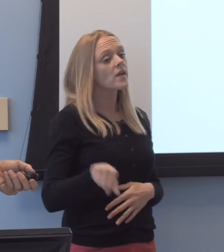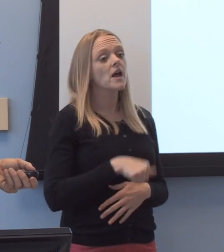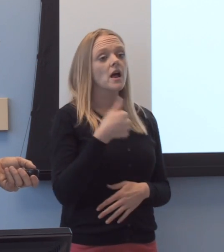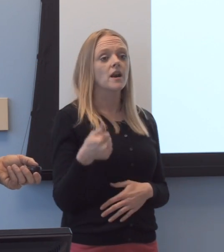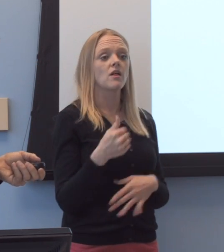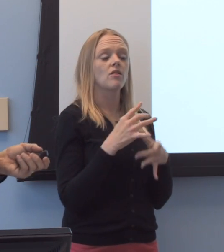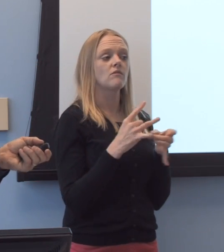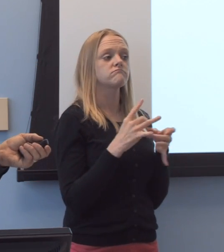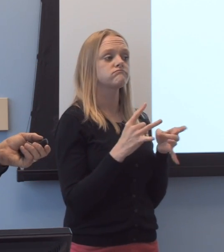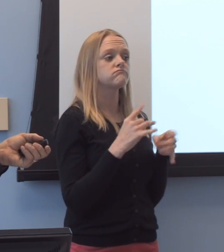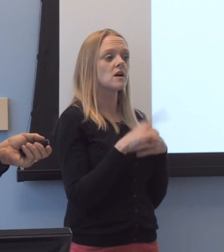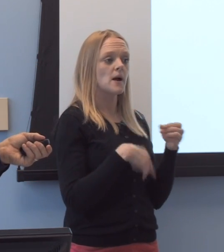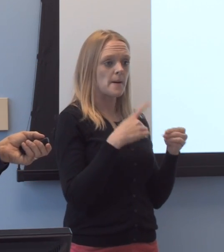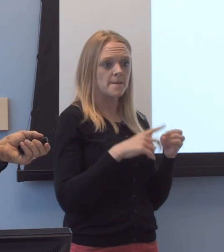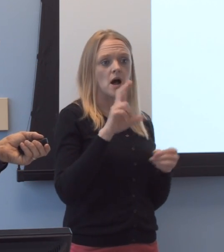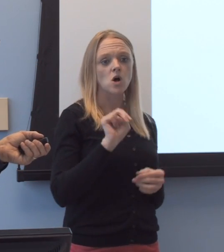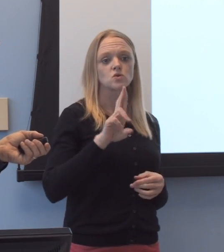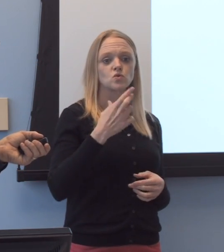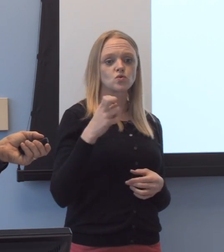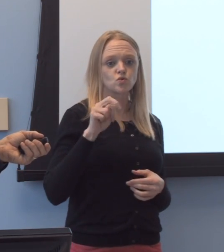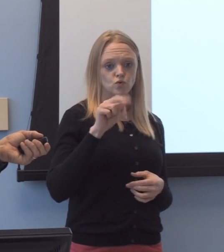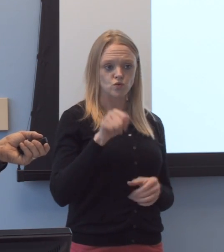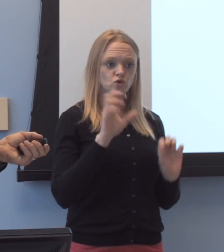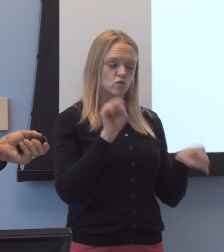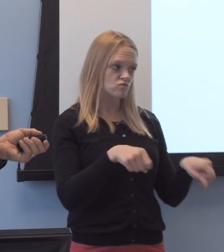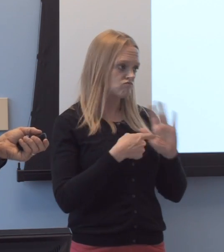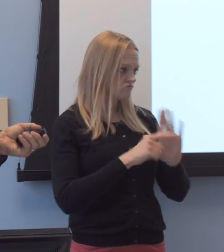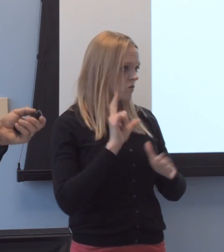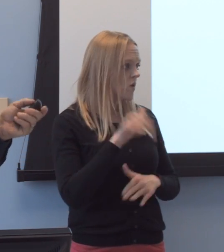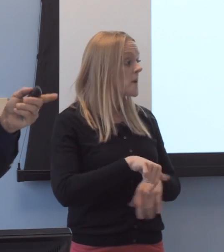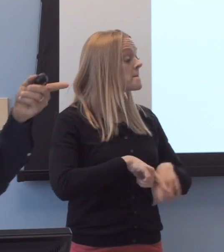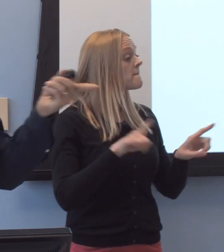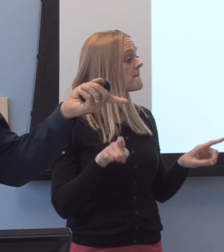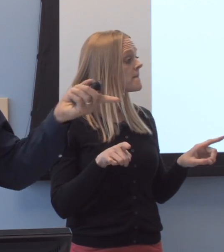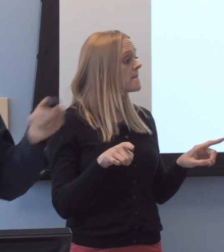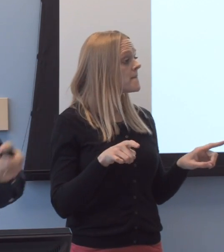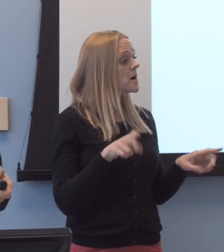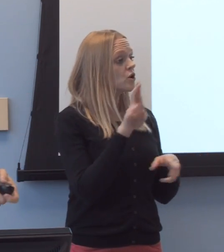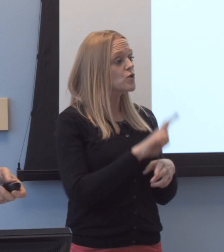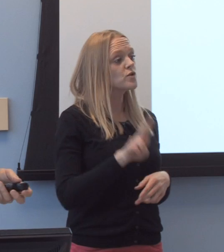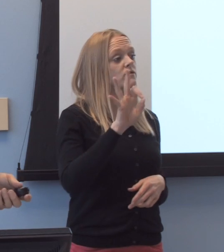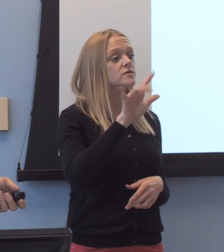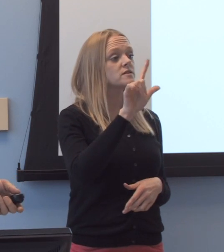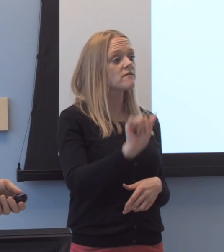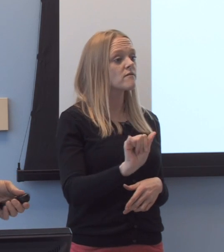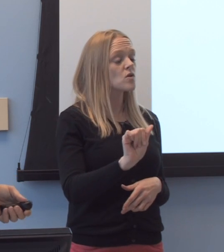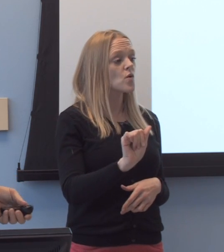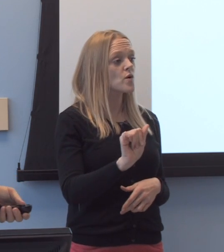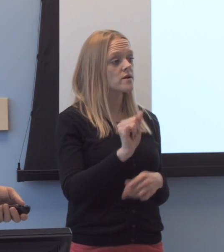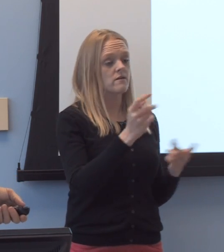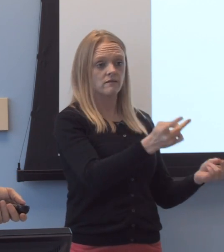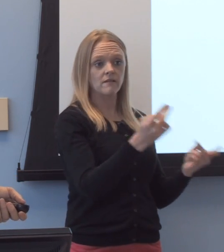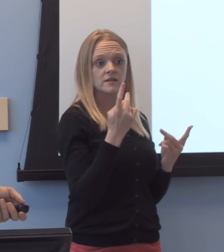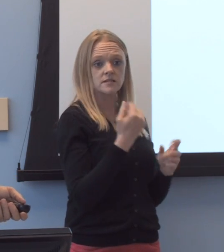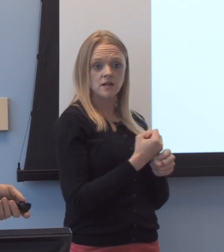about, uh, Nugent that we can show you there, uh, but, uh, University of Florida re-visited last year,